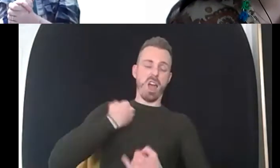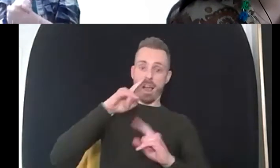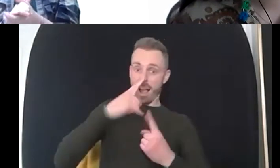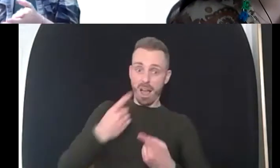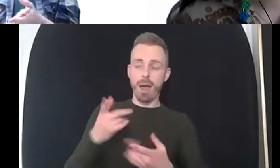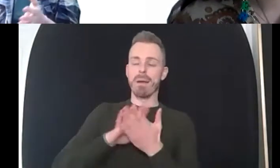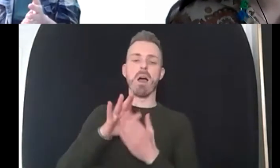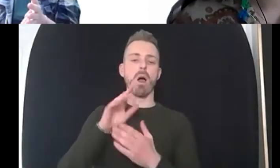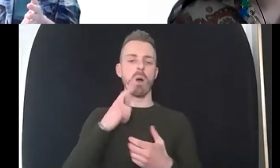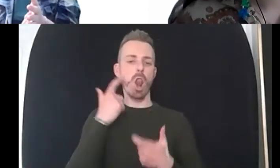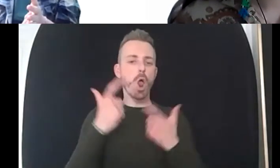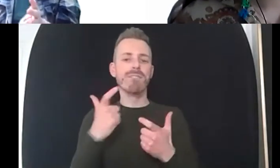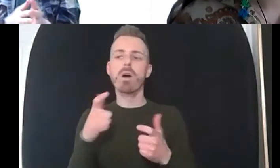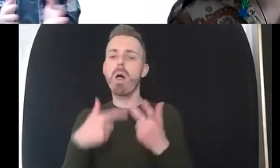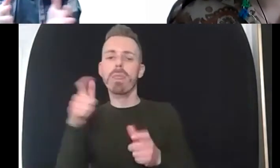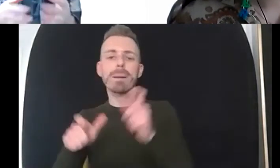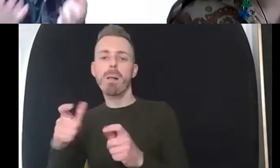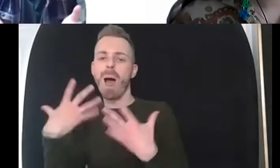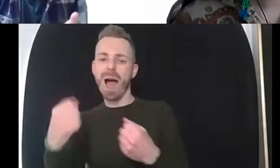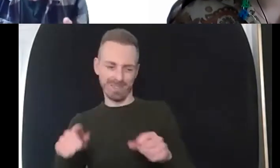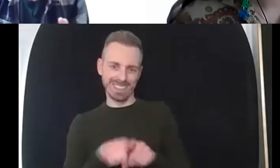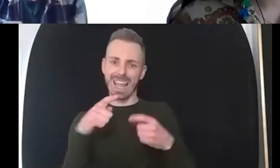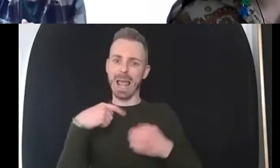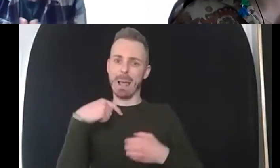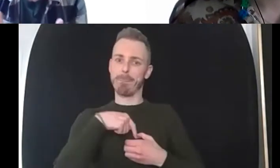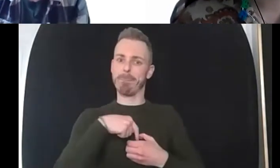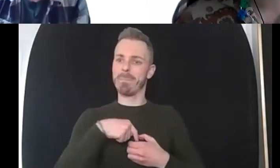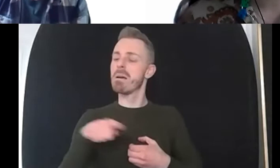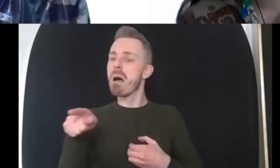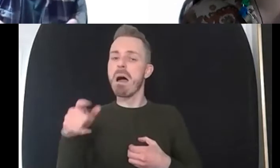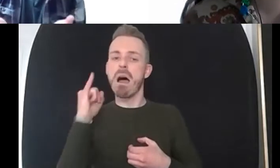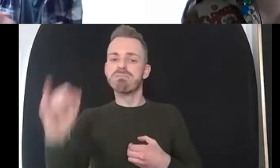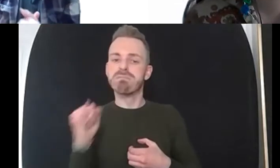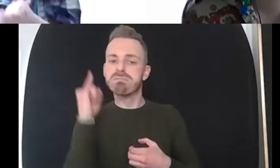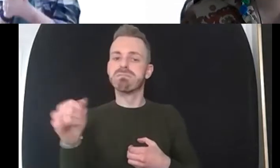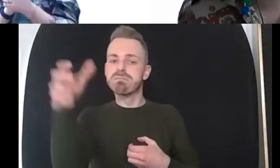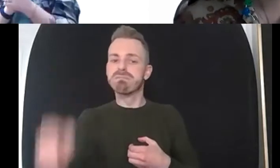starbucks um obviously in the days when we could go inside a cafe a good old days and they're